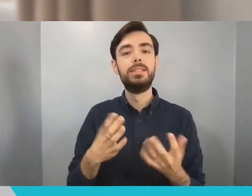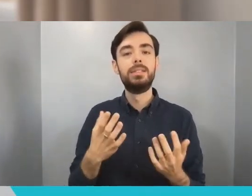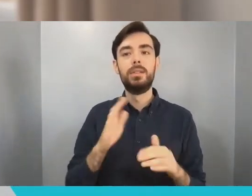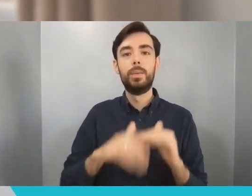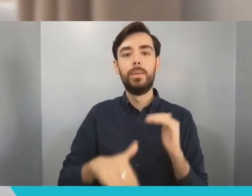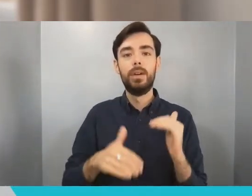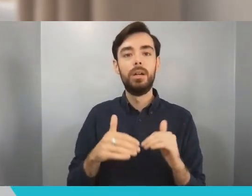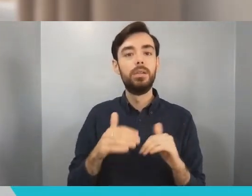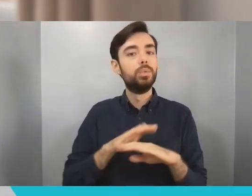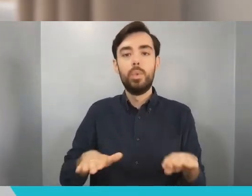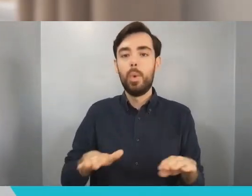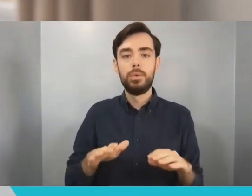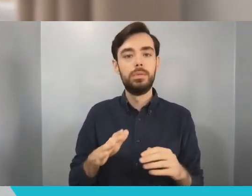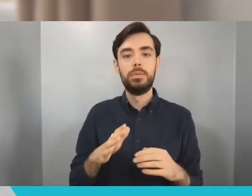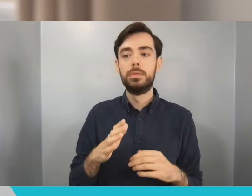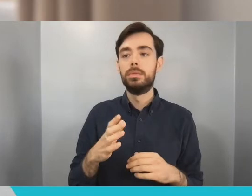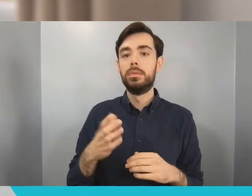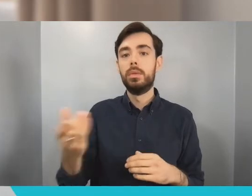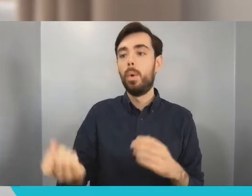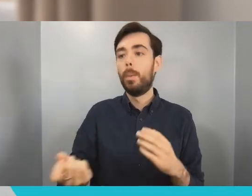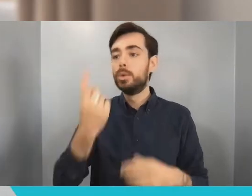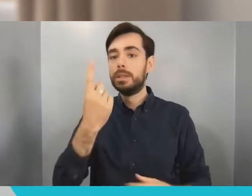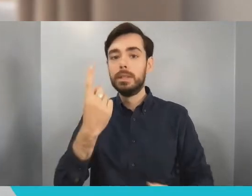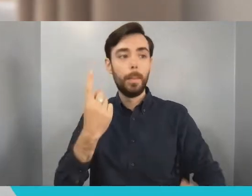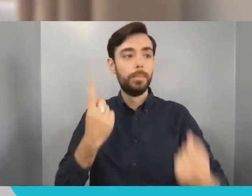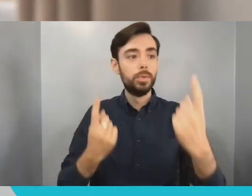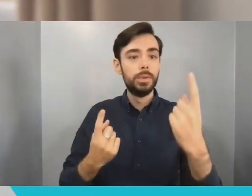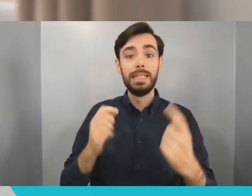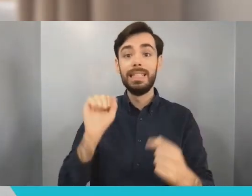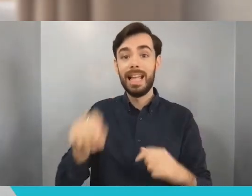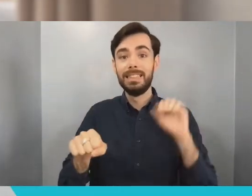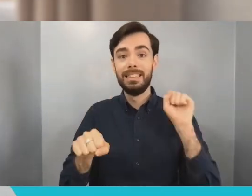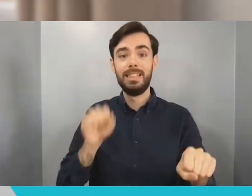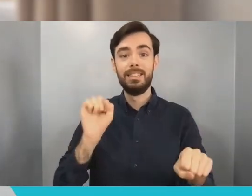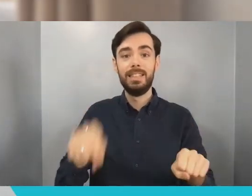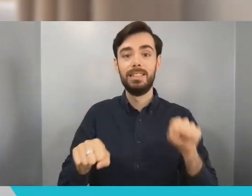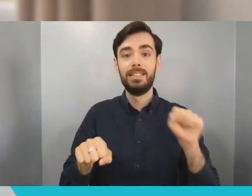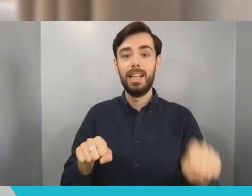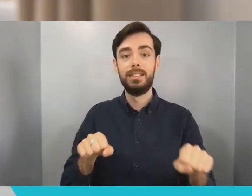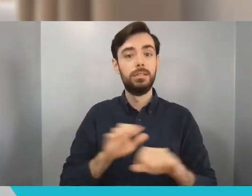what opportunities open up but also know when you've got something really good. Try to recognise